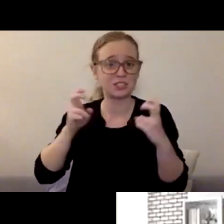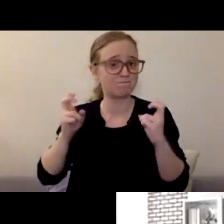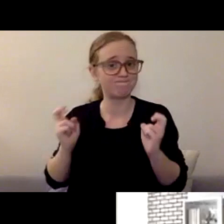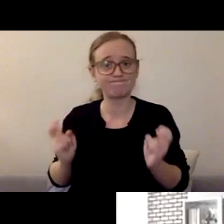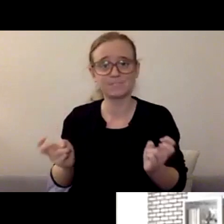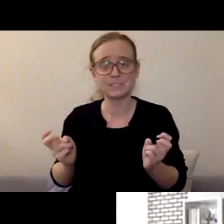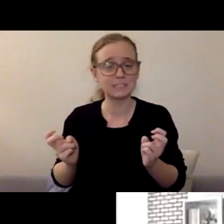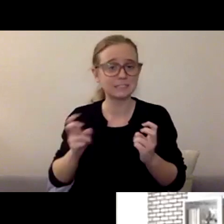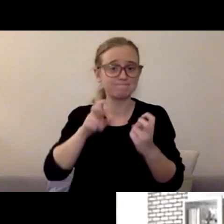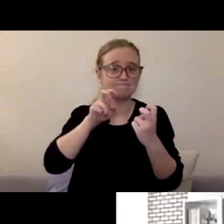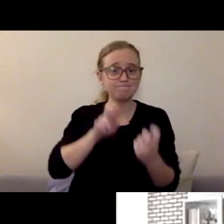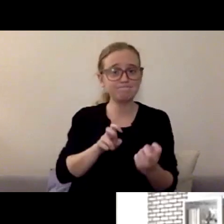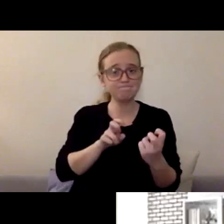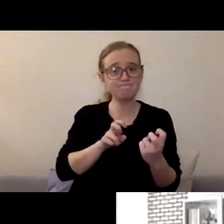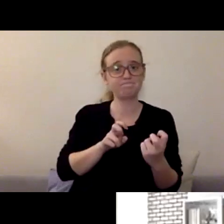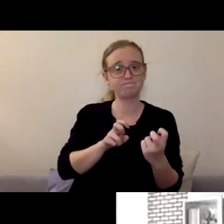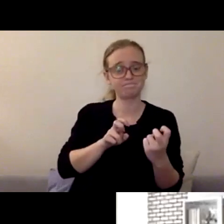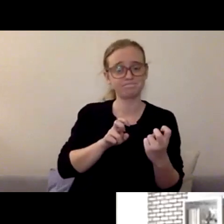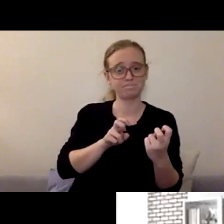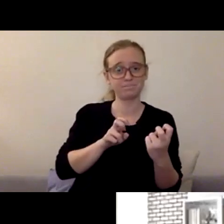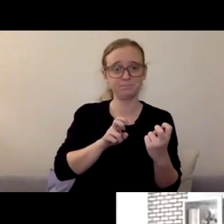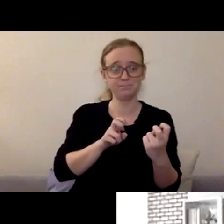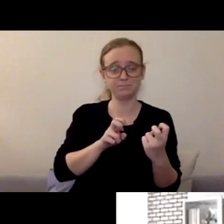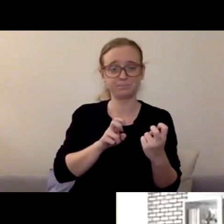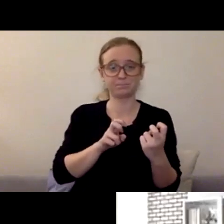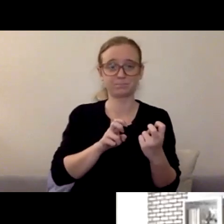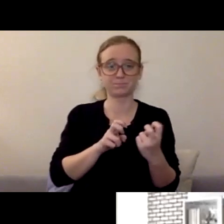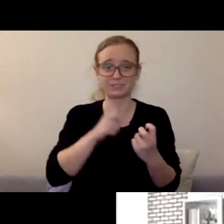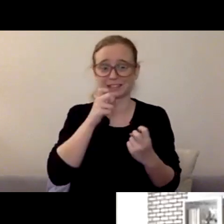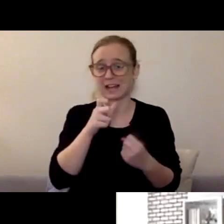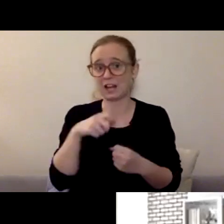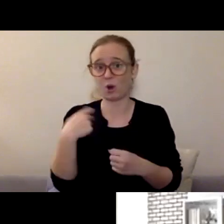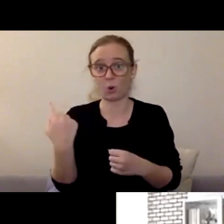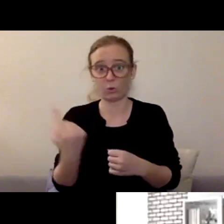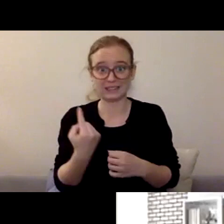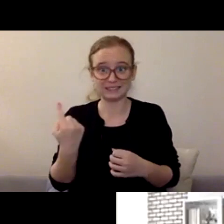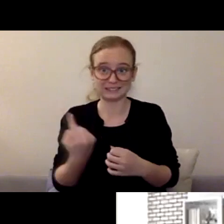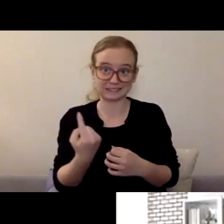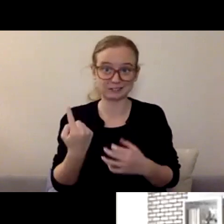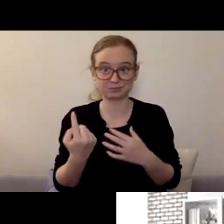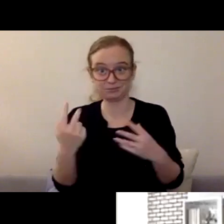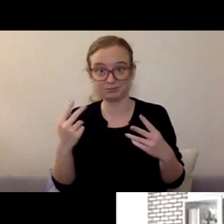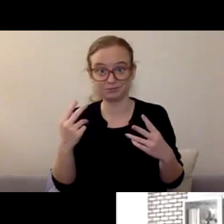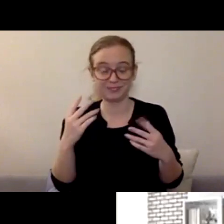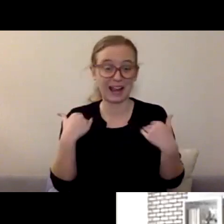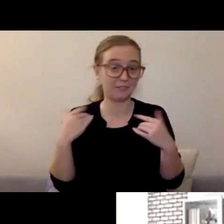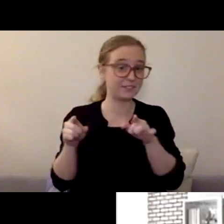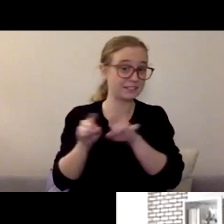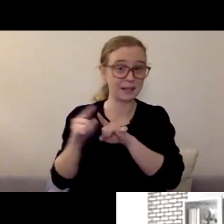they're not always looking at us adults the same way now to guide them